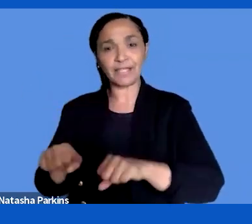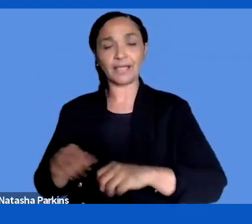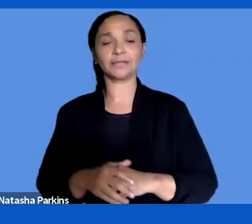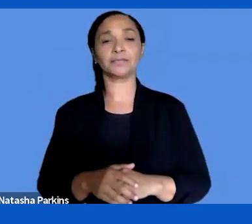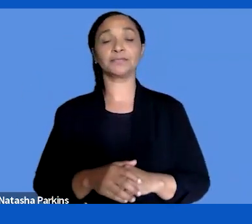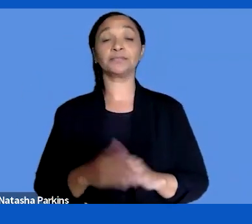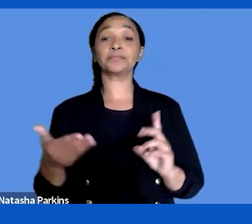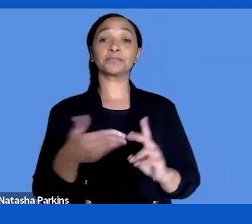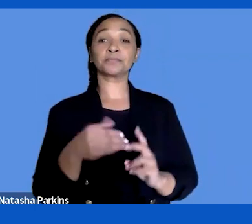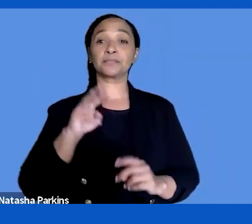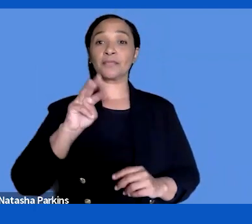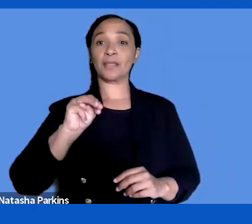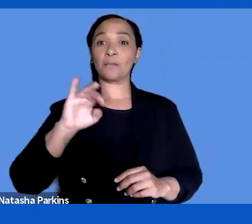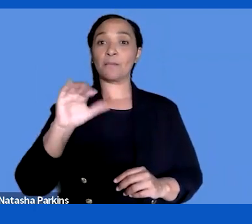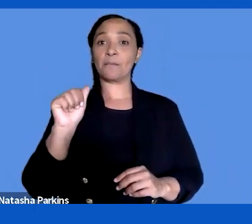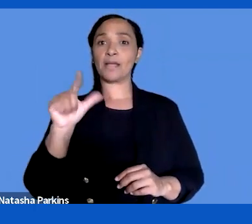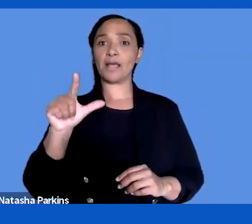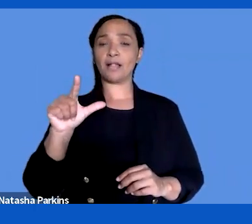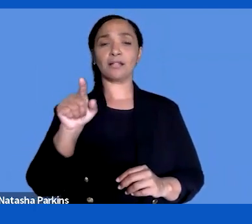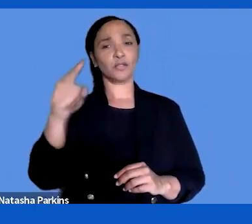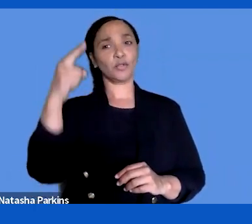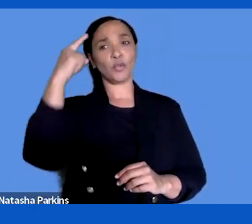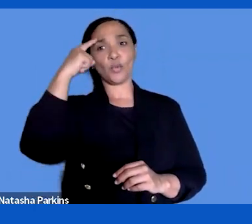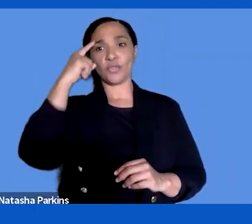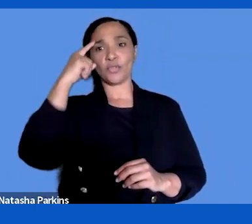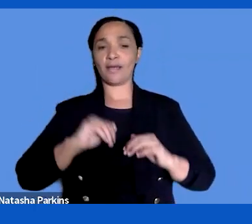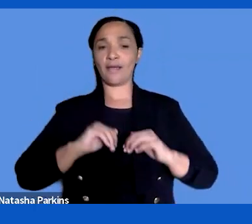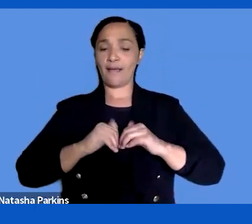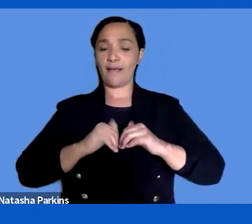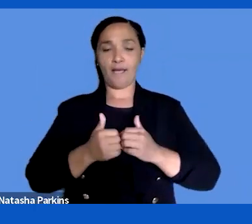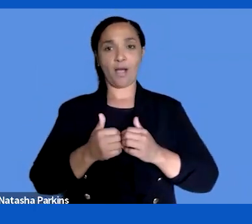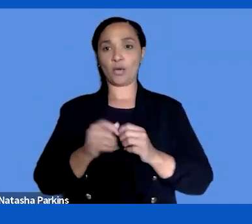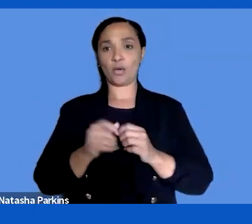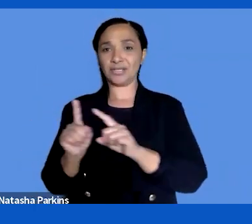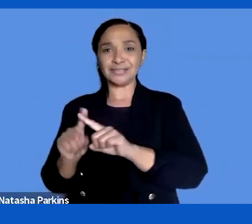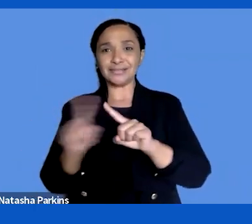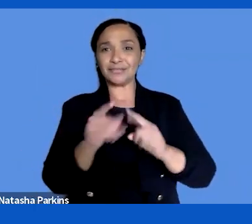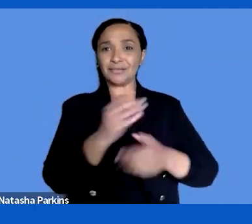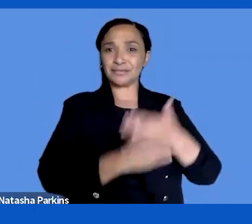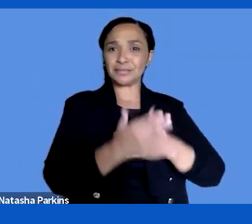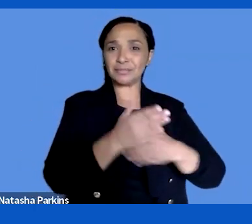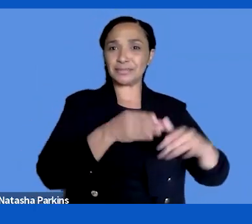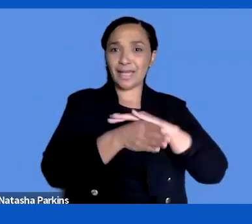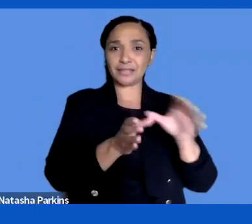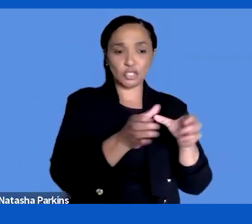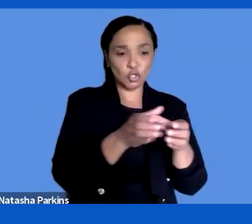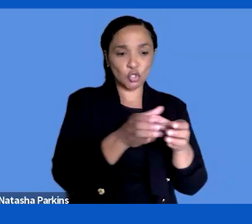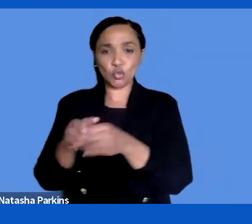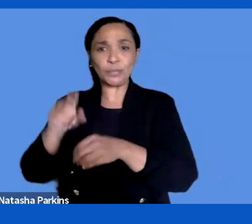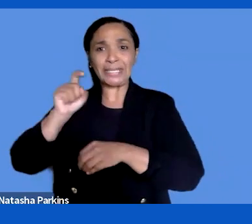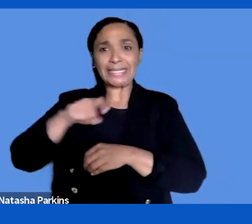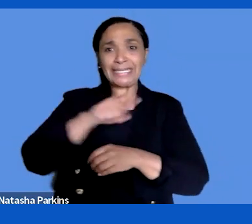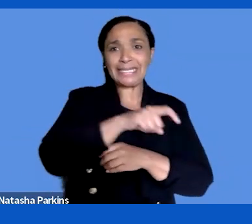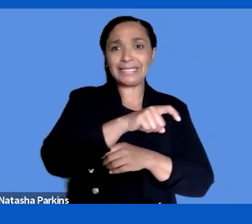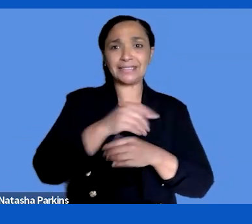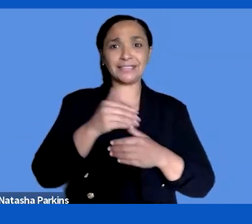think we can make sure to cover all user needs in development processes and design processes? Do you